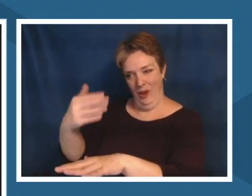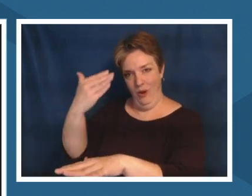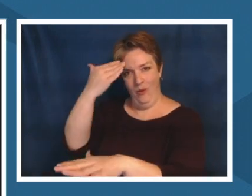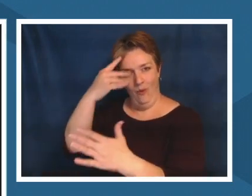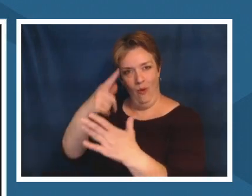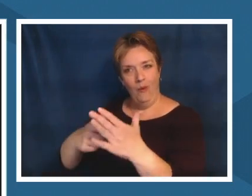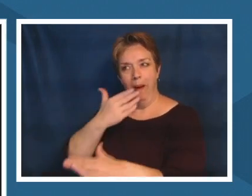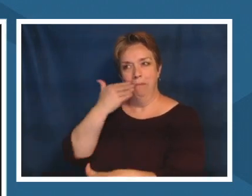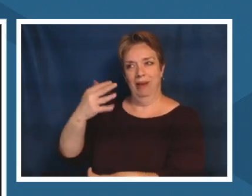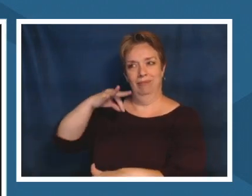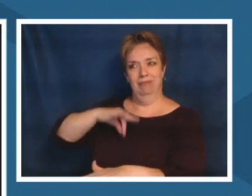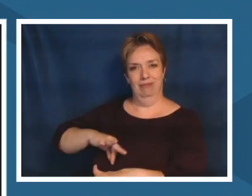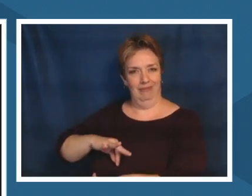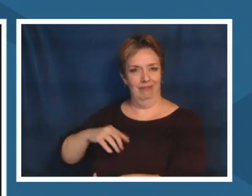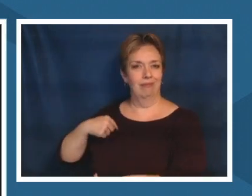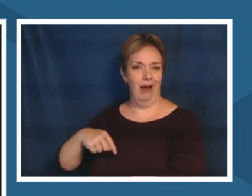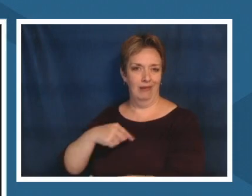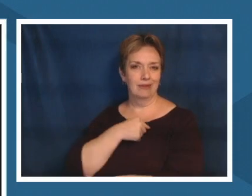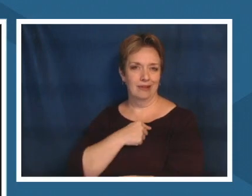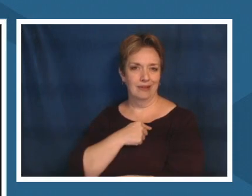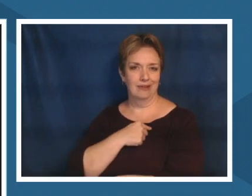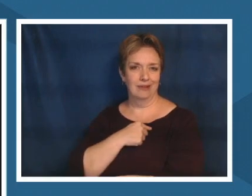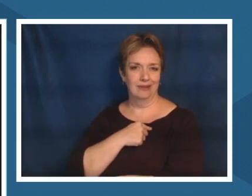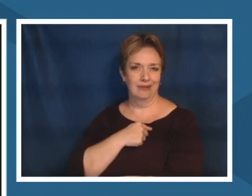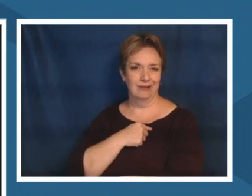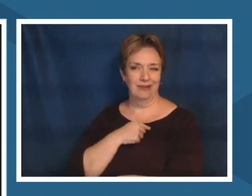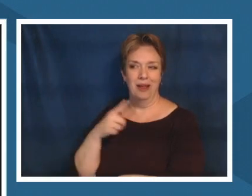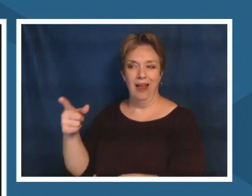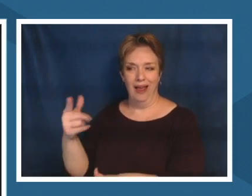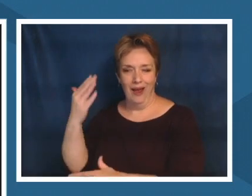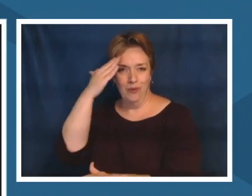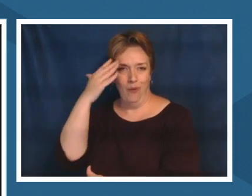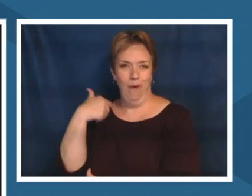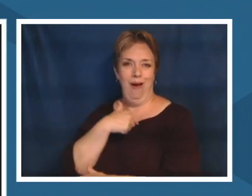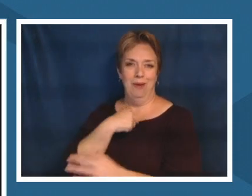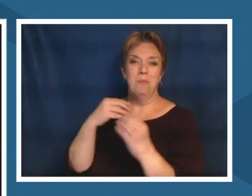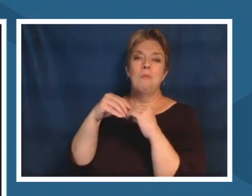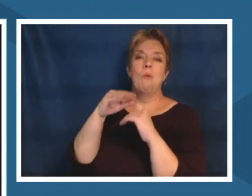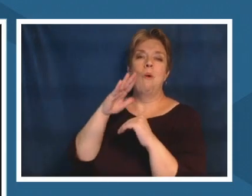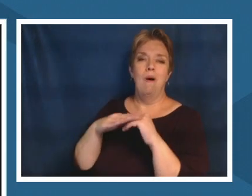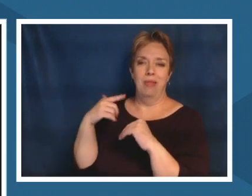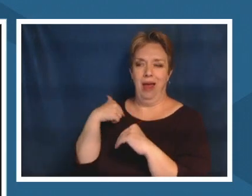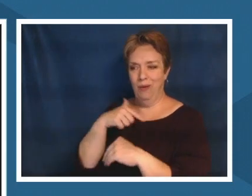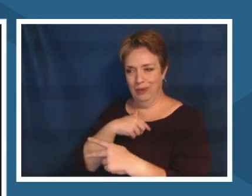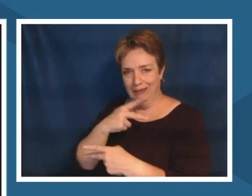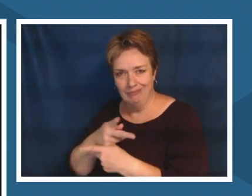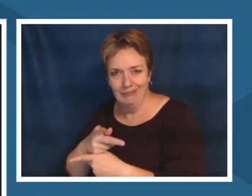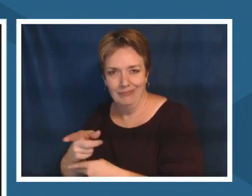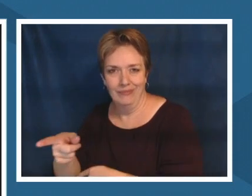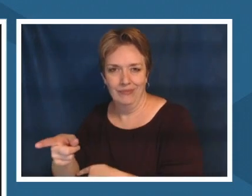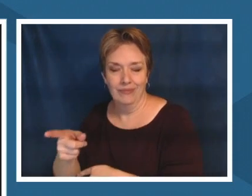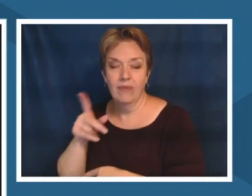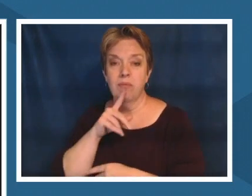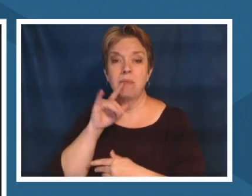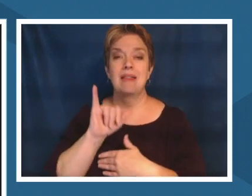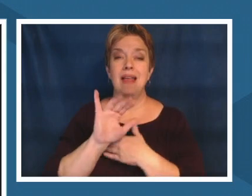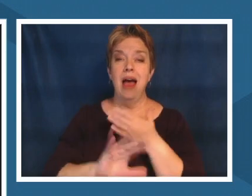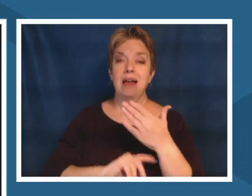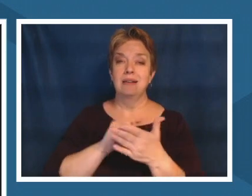um and so that that healing that that time to share